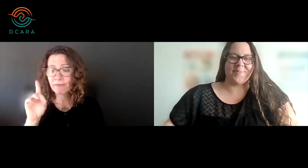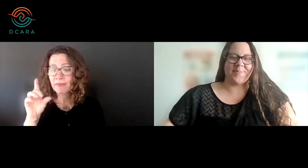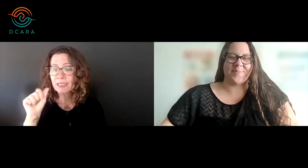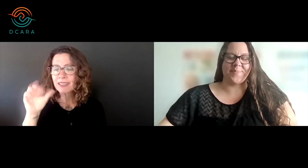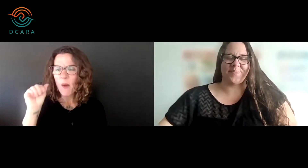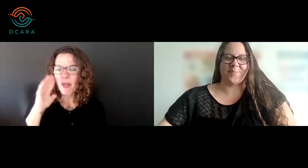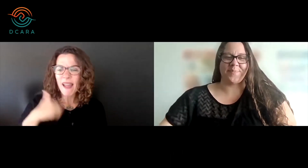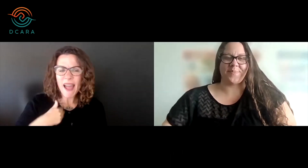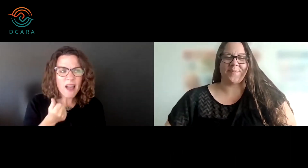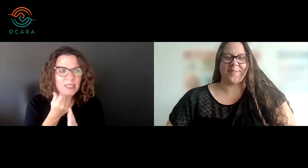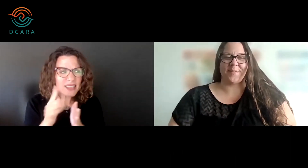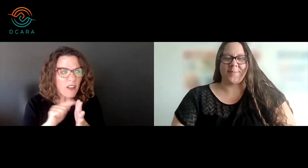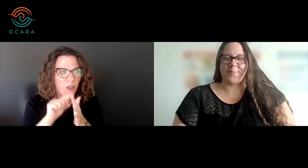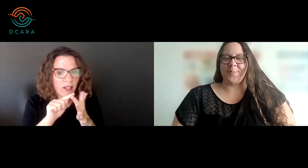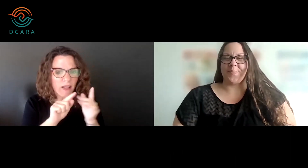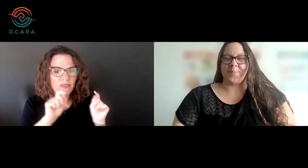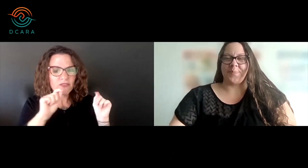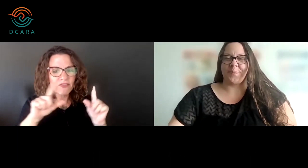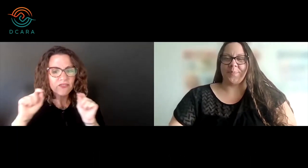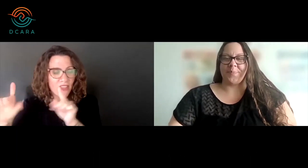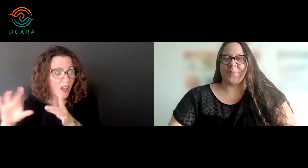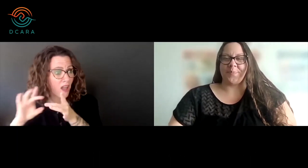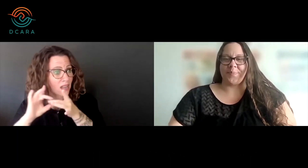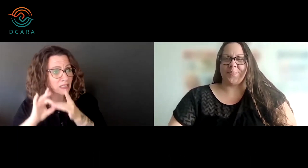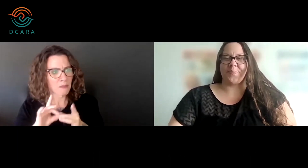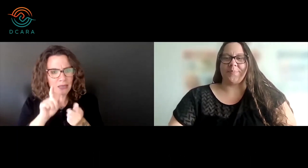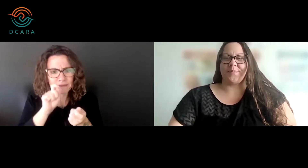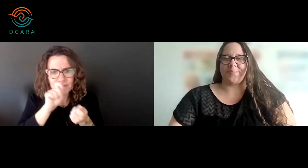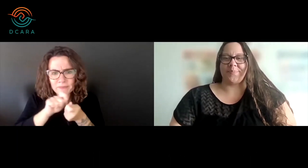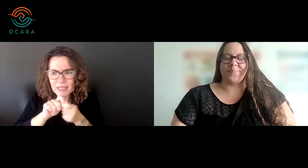DCARA will have several vlogs focusing on specific